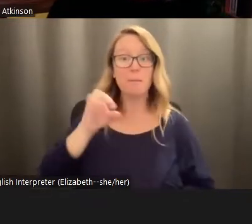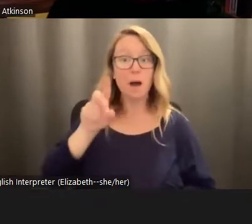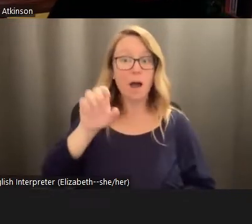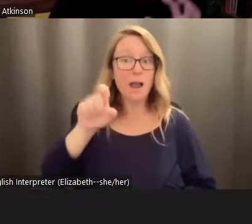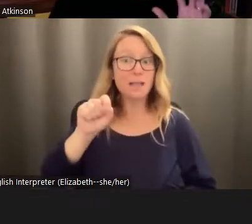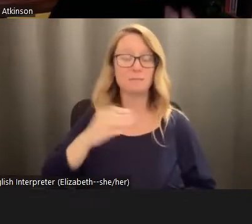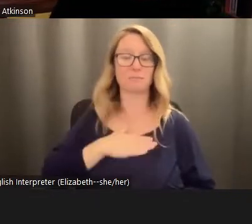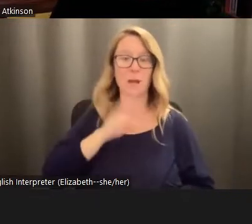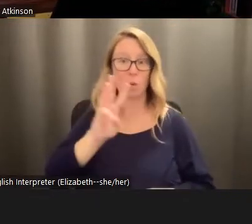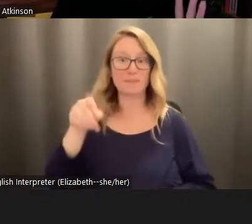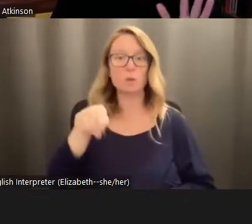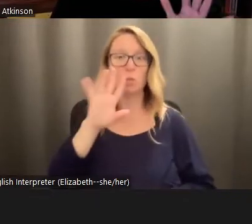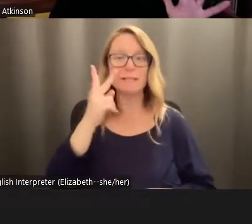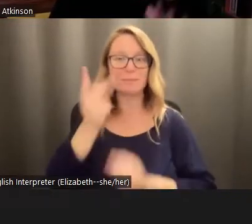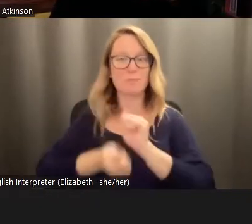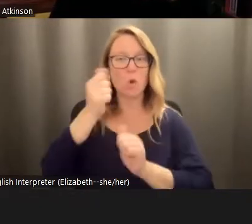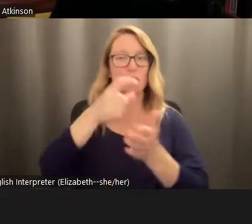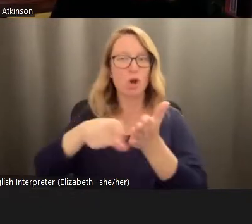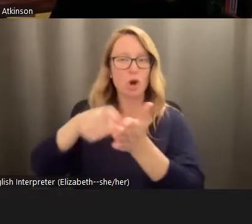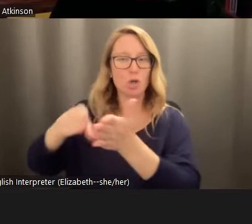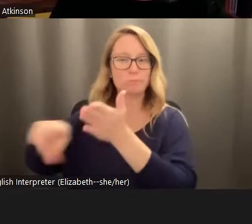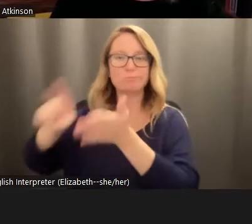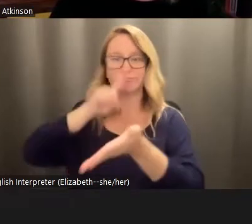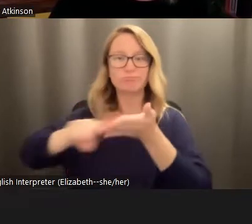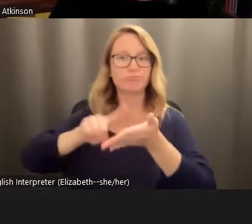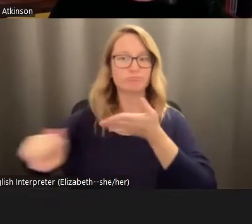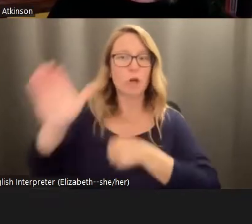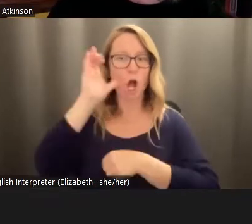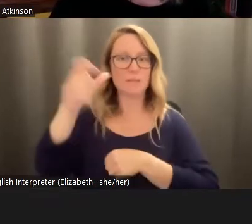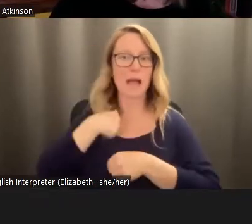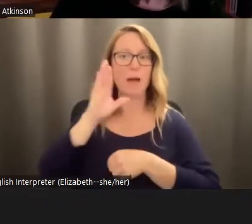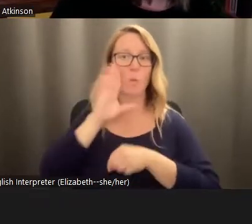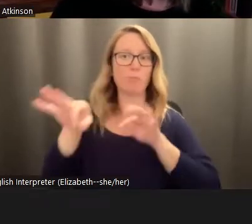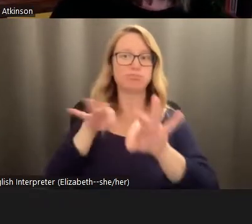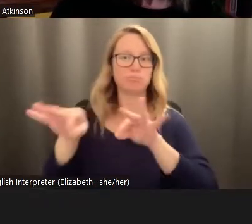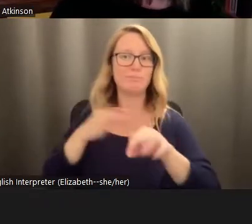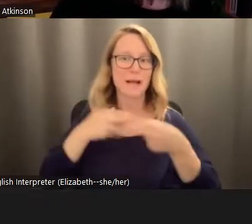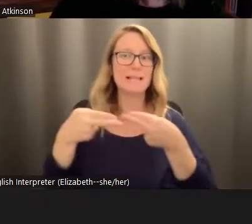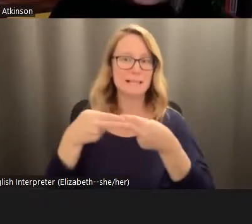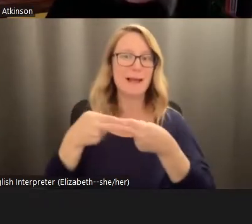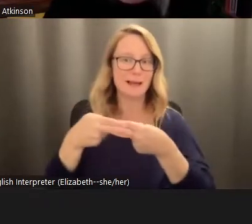you'll find most of the articles, and the research and concepts that I'm about to cover in my slides. So I'm going to